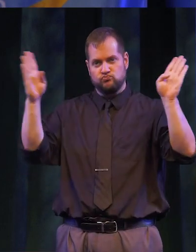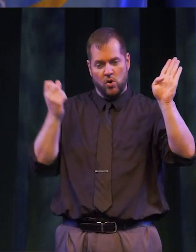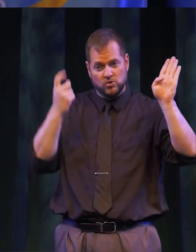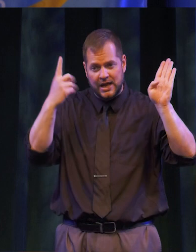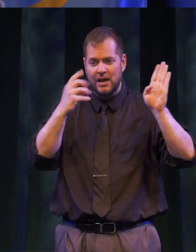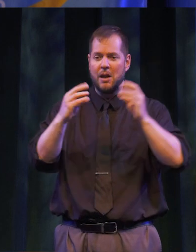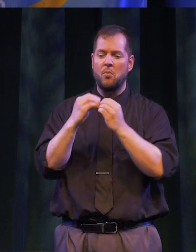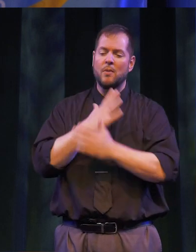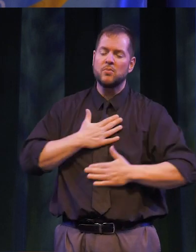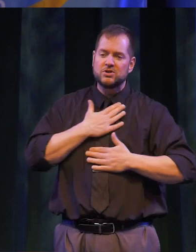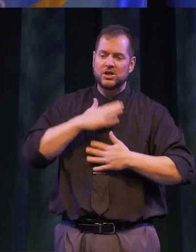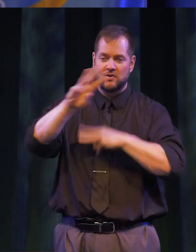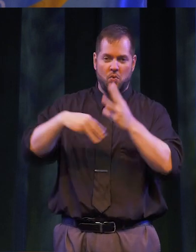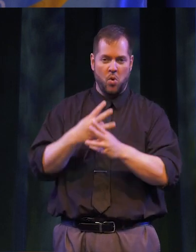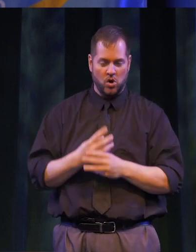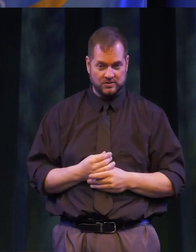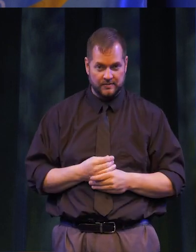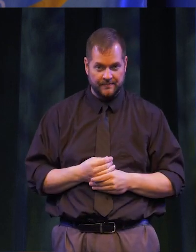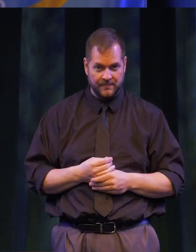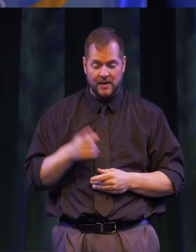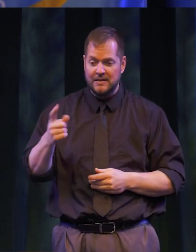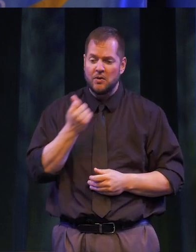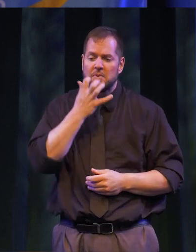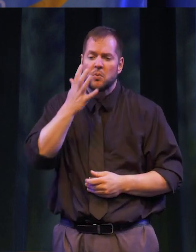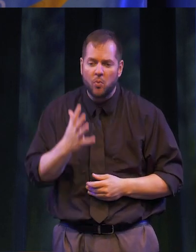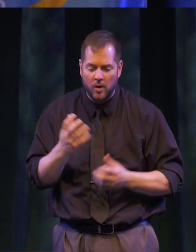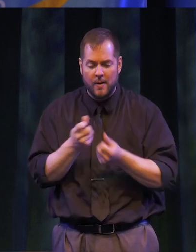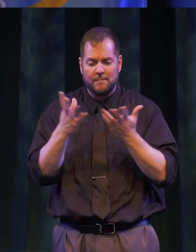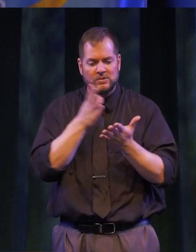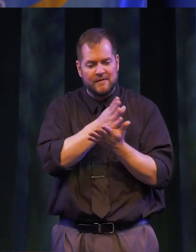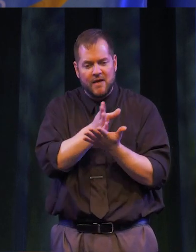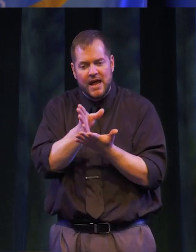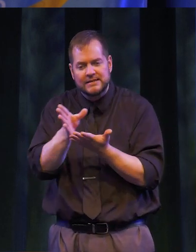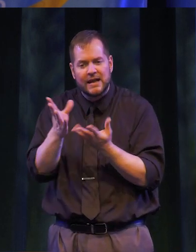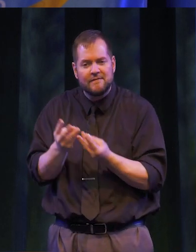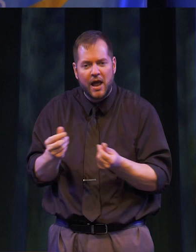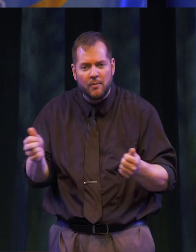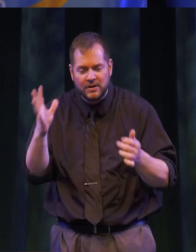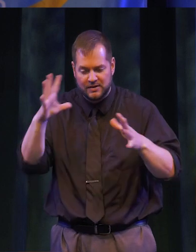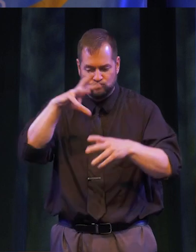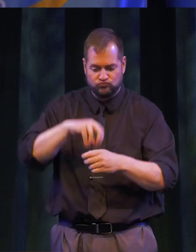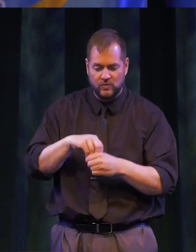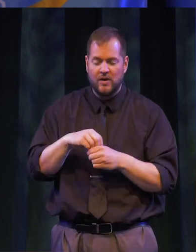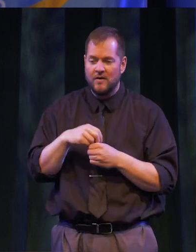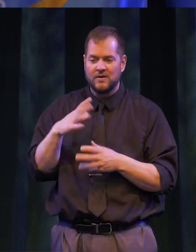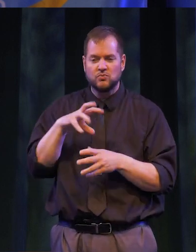APPRECIATION OF OUR WORLD. THEY WEAVE A WARM AND MULTIFACETED FABRIC THAT UNDERSCORES “INCLUSIVE